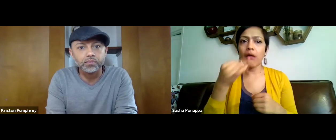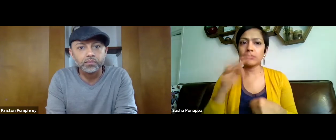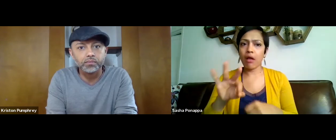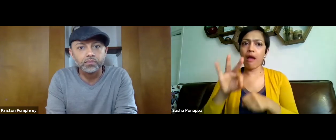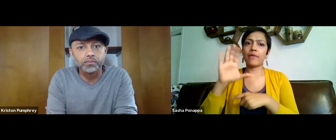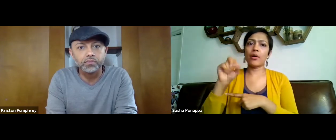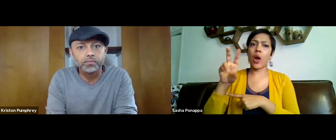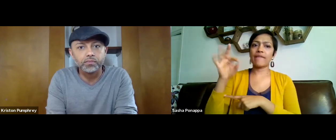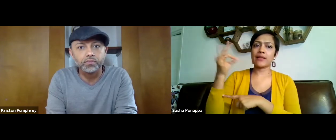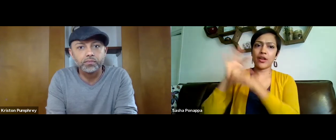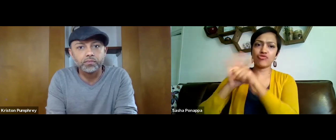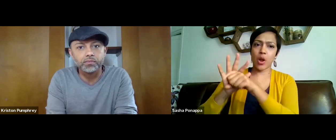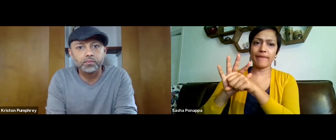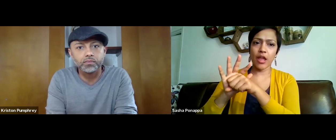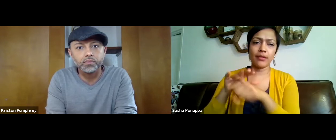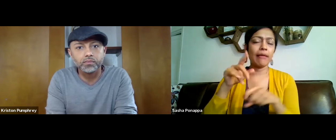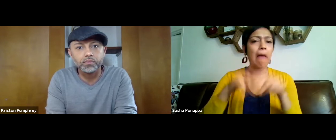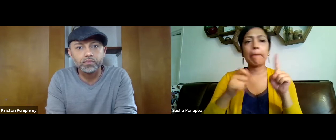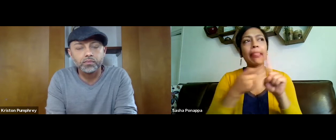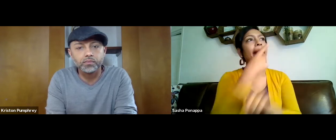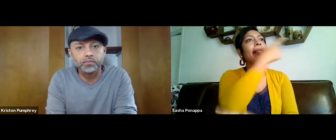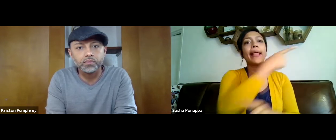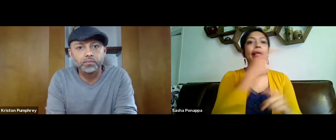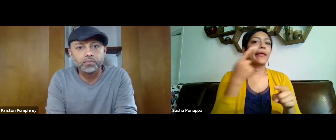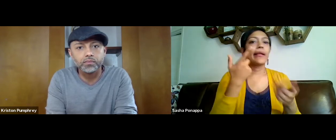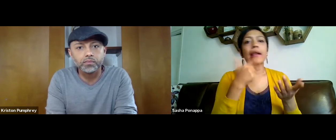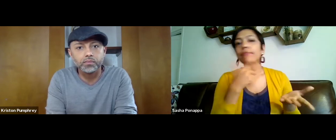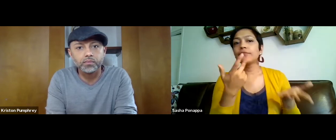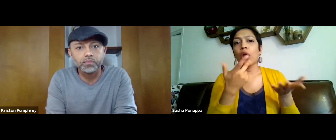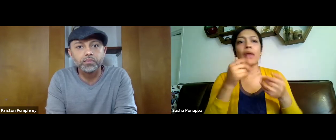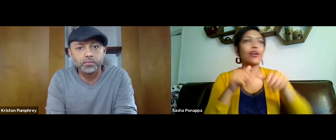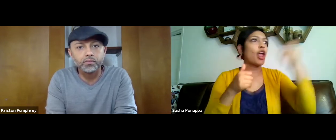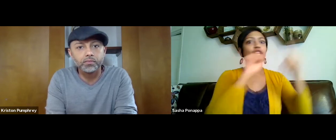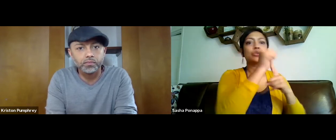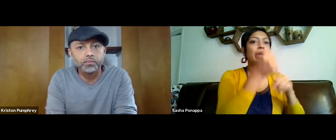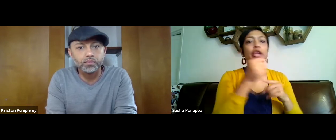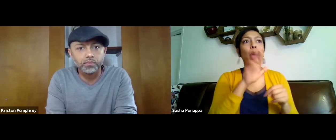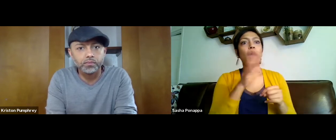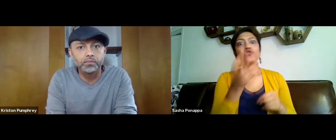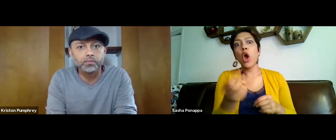must be a result of COVID-19 relief.